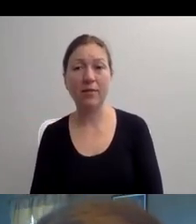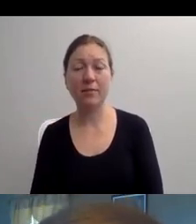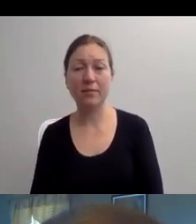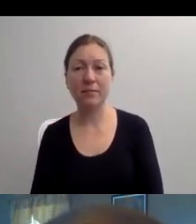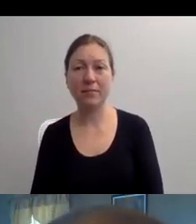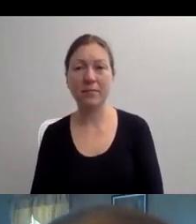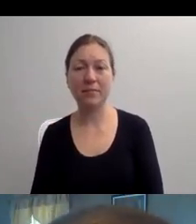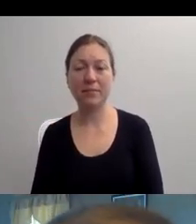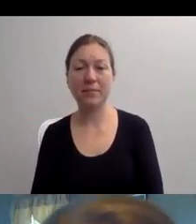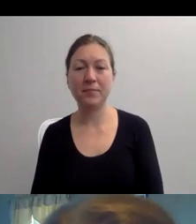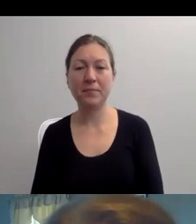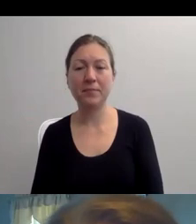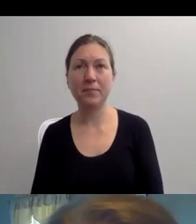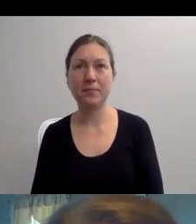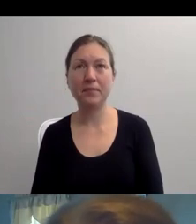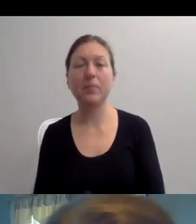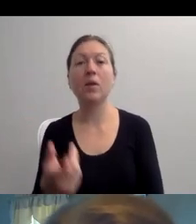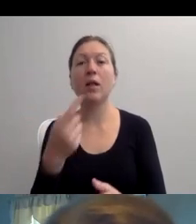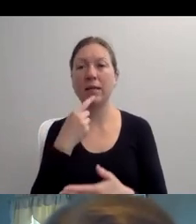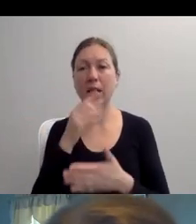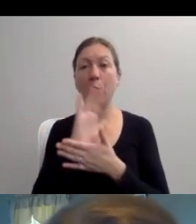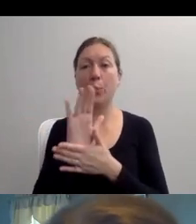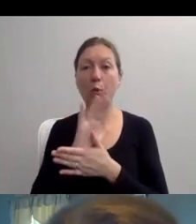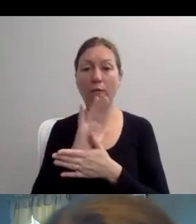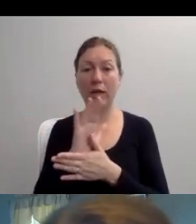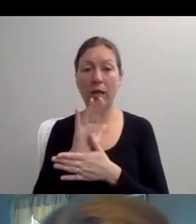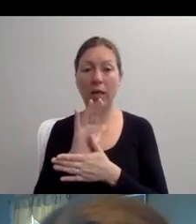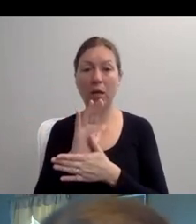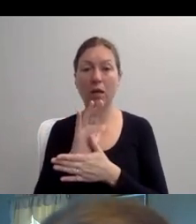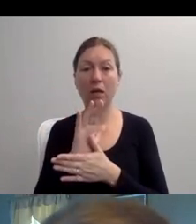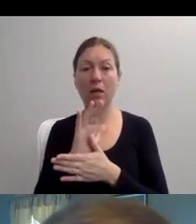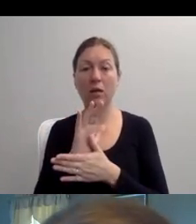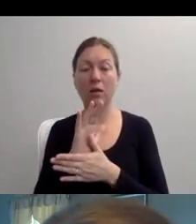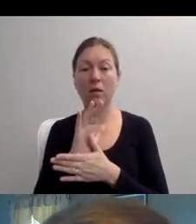I THOUGHT THAT WAS ALWAYS A GREAT -- SHE WAS A GREAT CHARACTER.